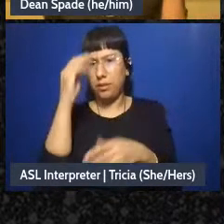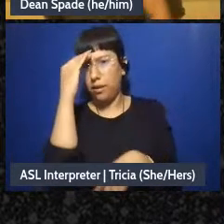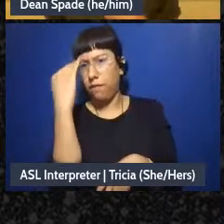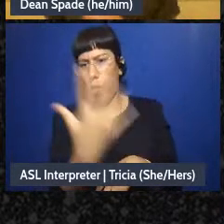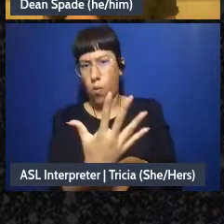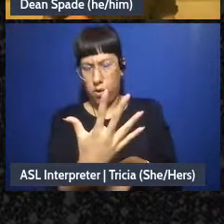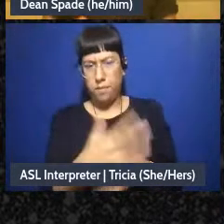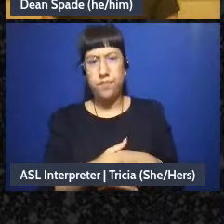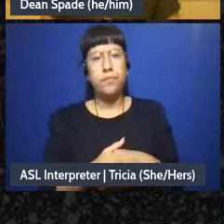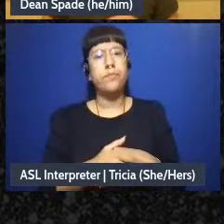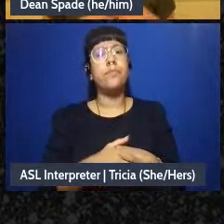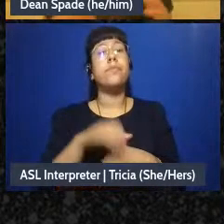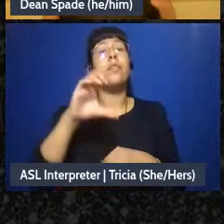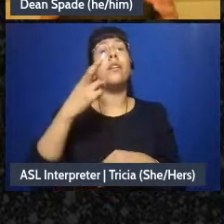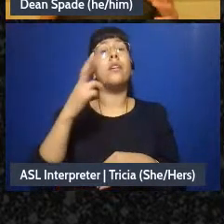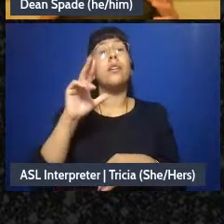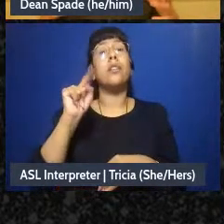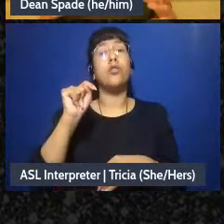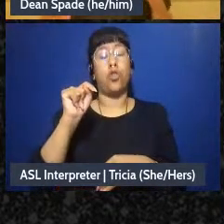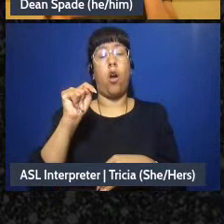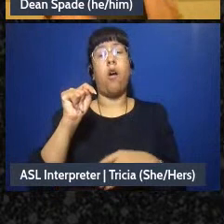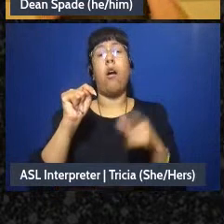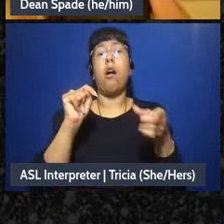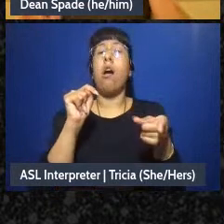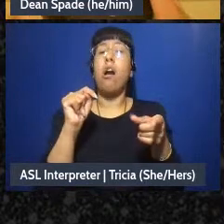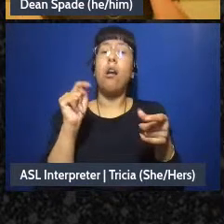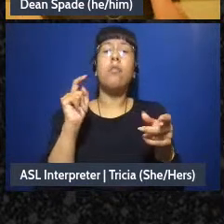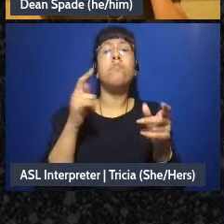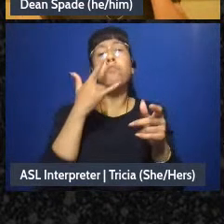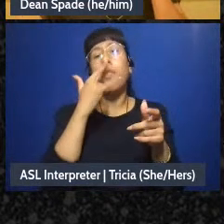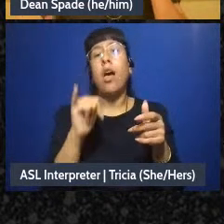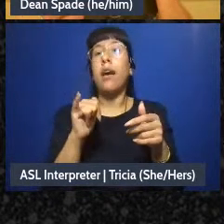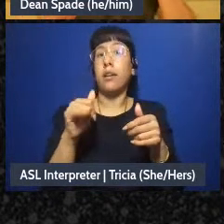This is a chart that people in groups make that doesn't have every decision you make, it just has